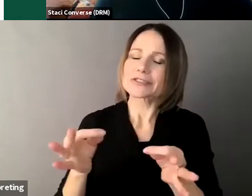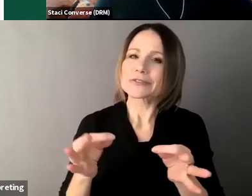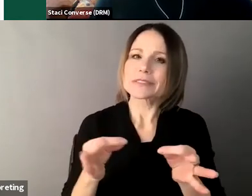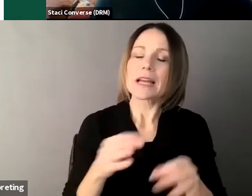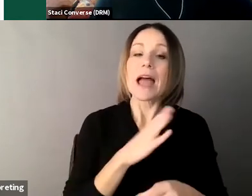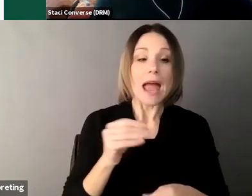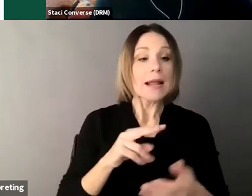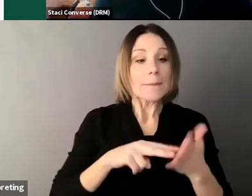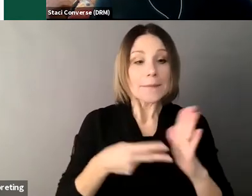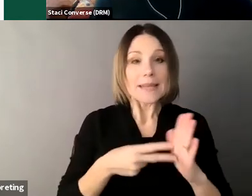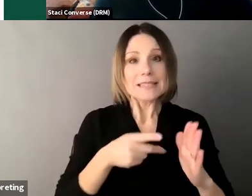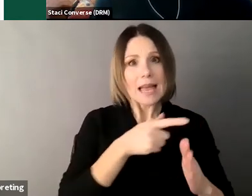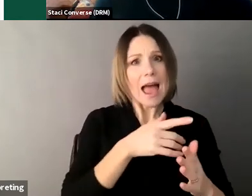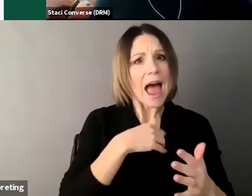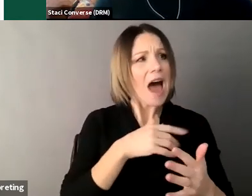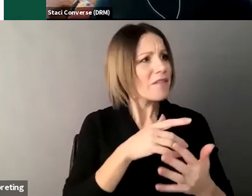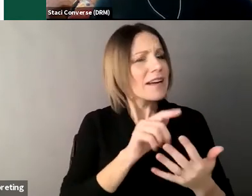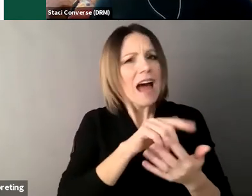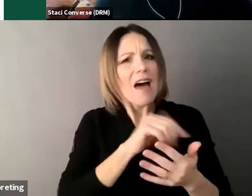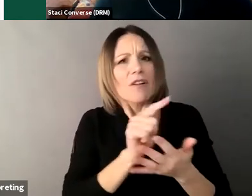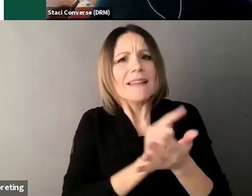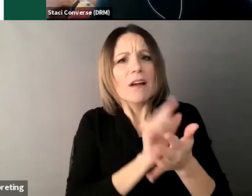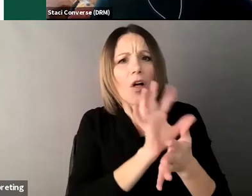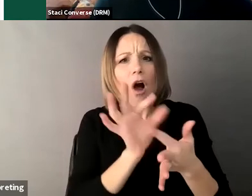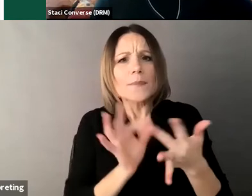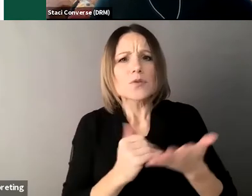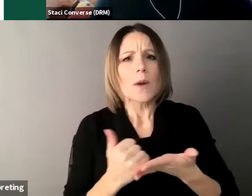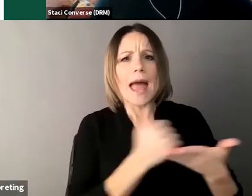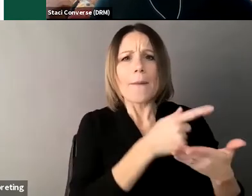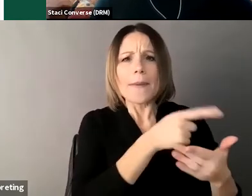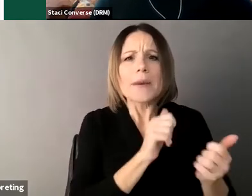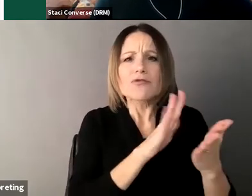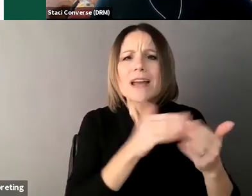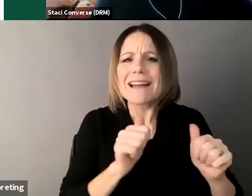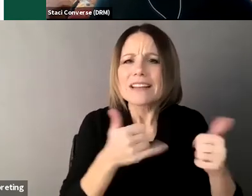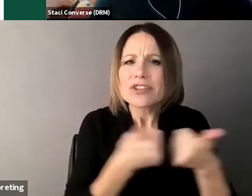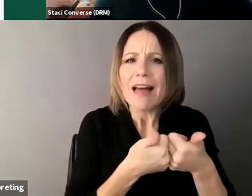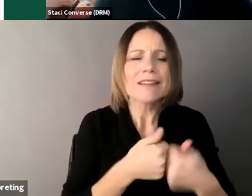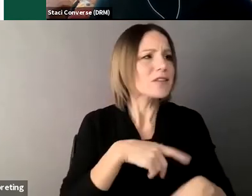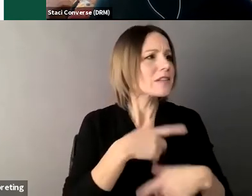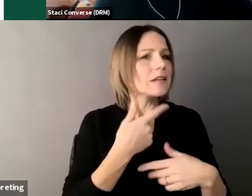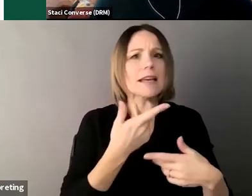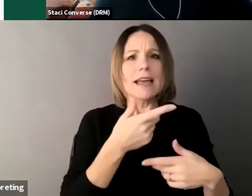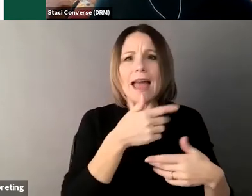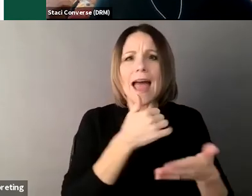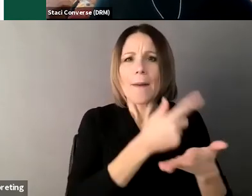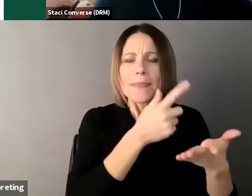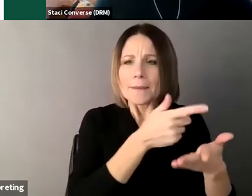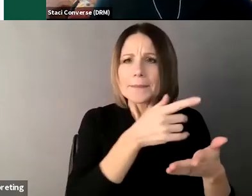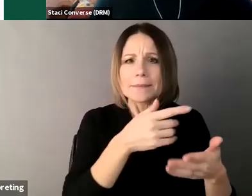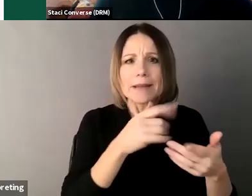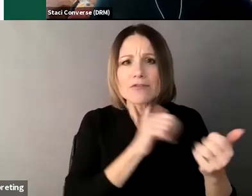that can address challenges and needs in contrast guardianship is restrictive by design